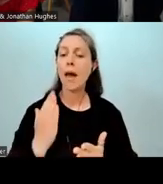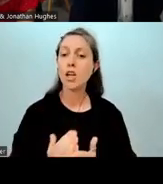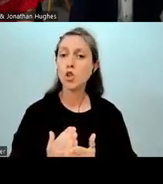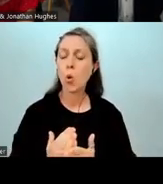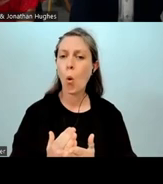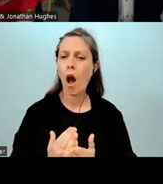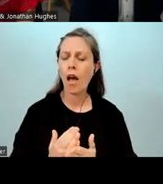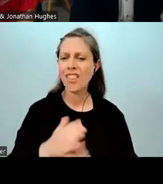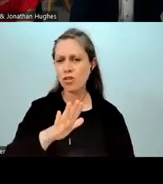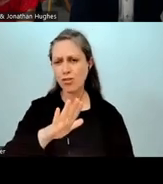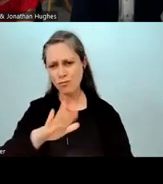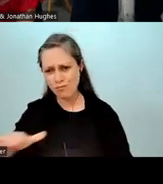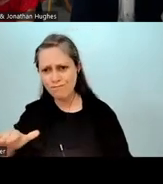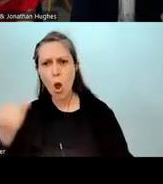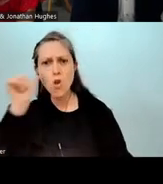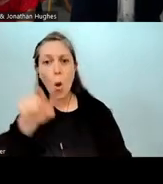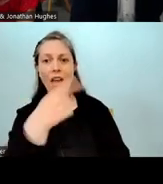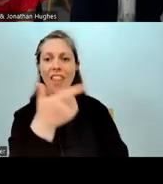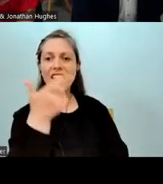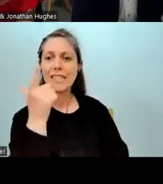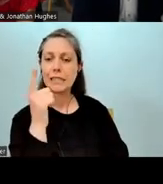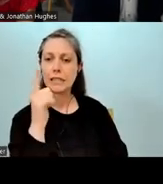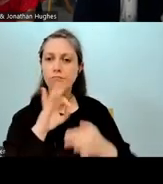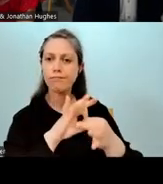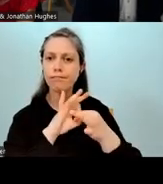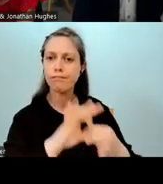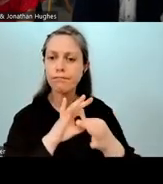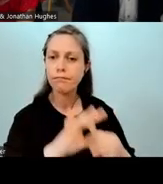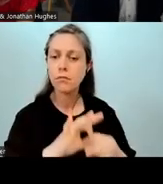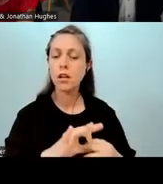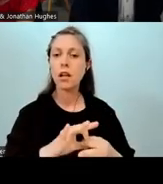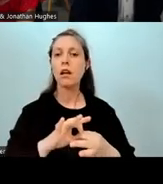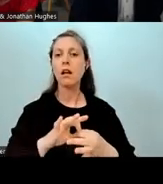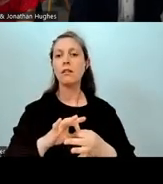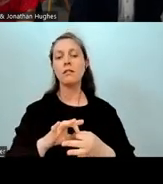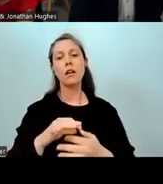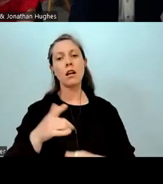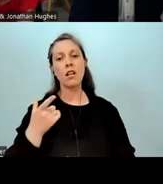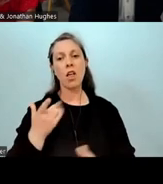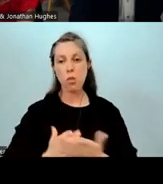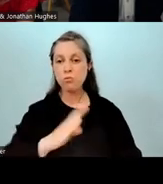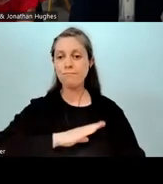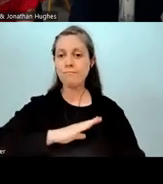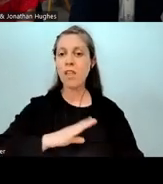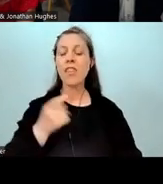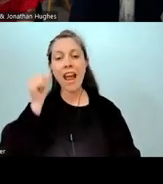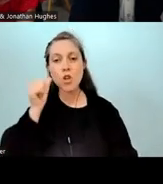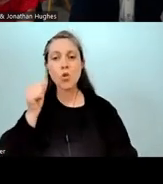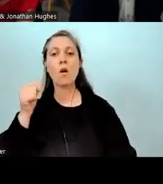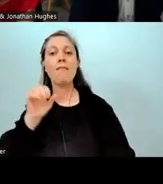and to create those relationships as an intermediate school, not just with our kaiako, but also some other mainstream teachers. That was really, really important.